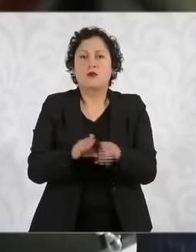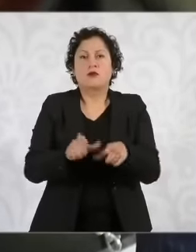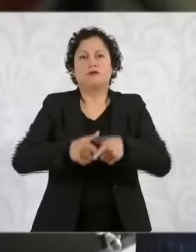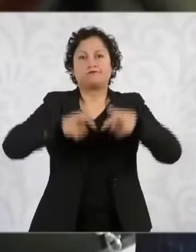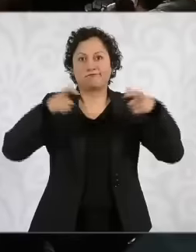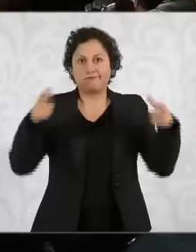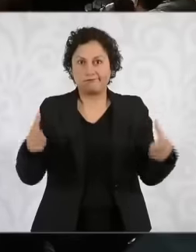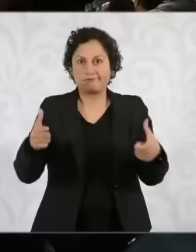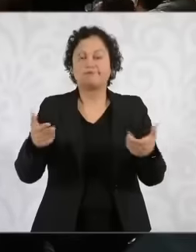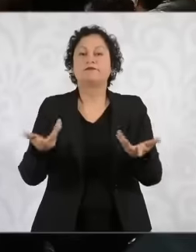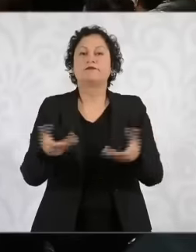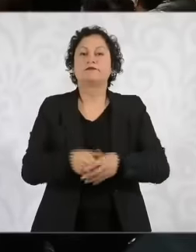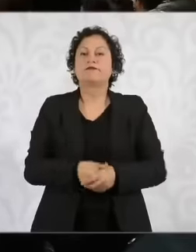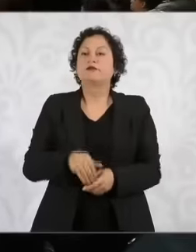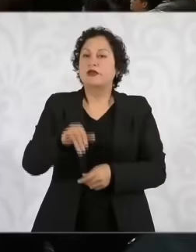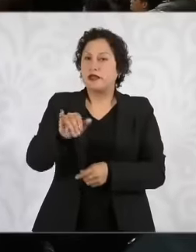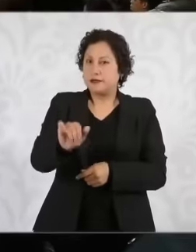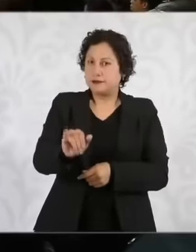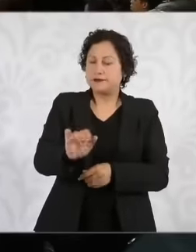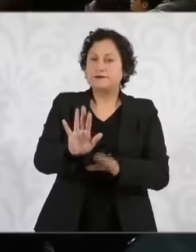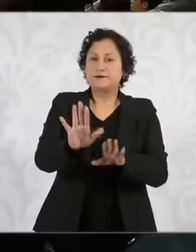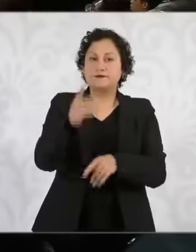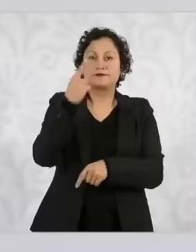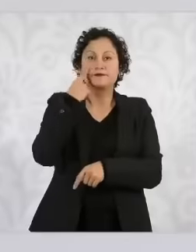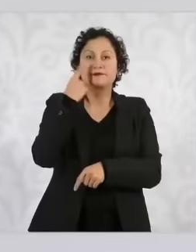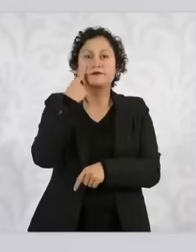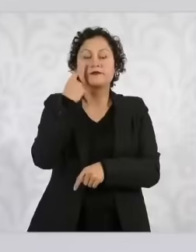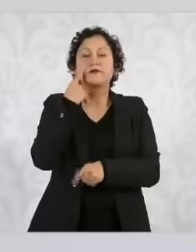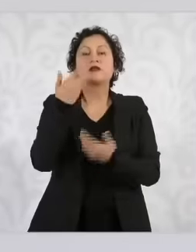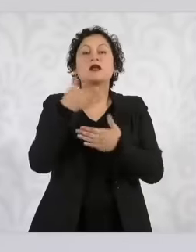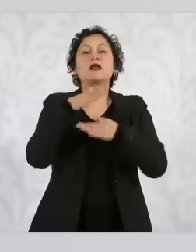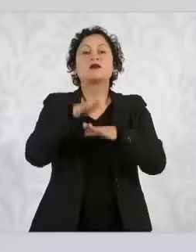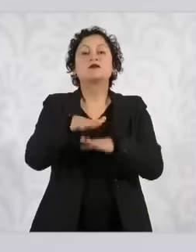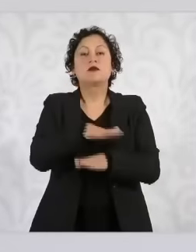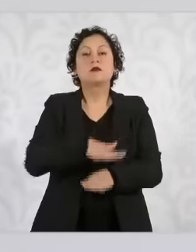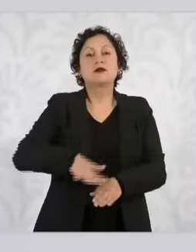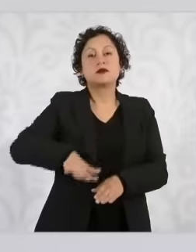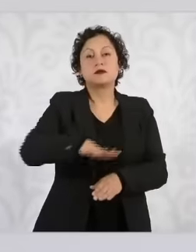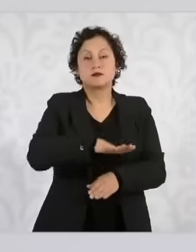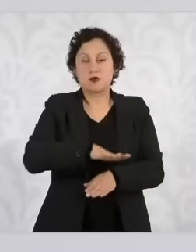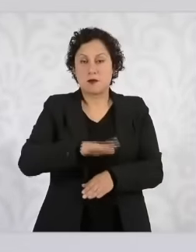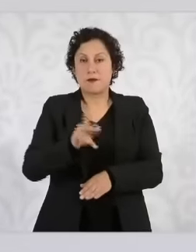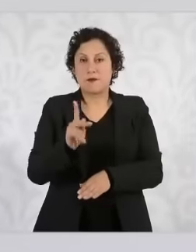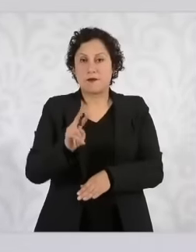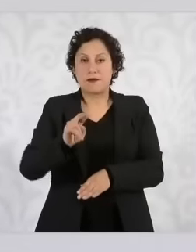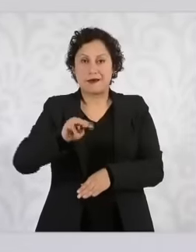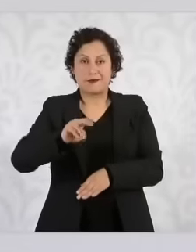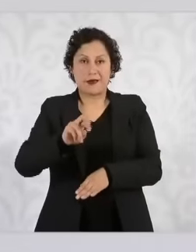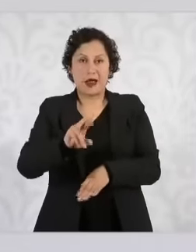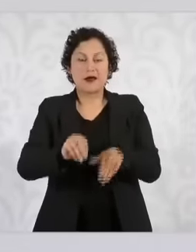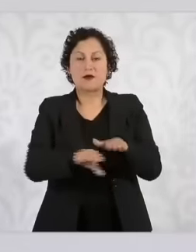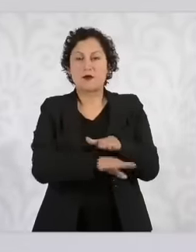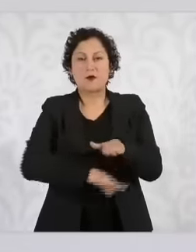economy Yes there is a decrease particularly in the primary sector eh And it has to do with the drought